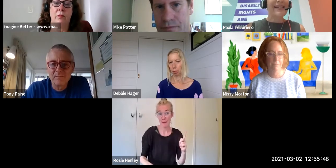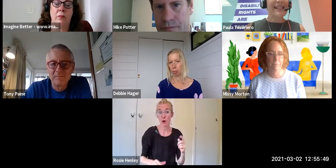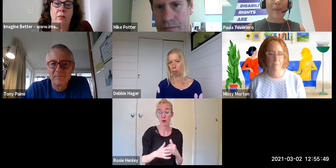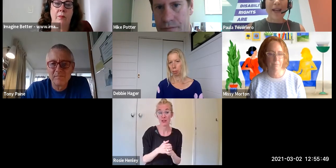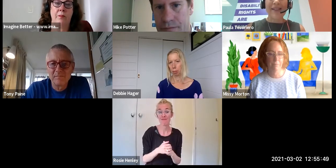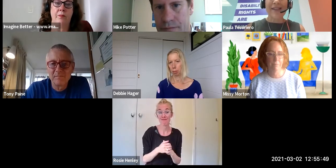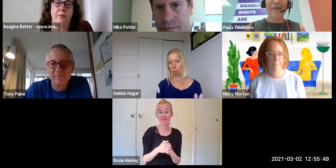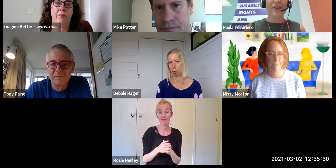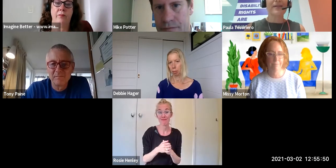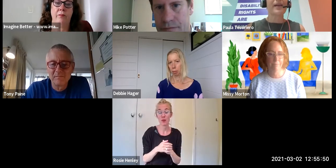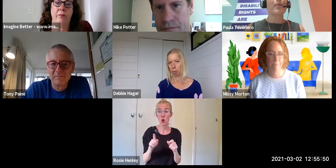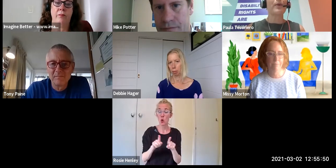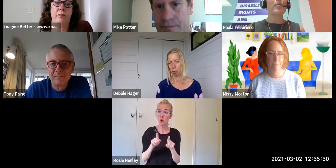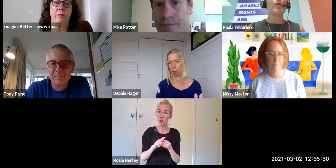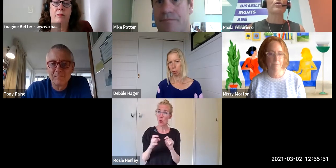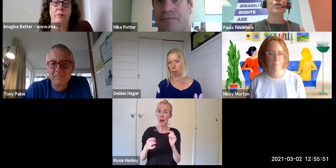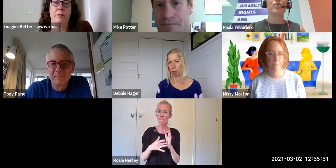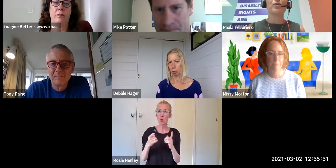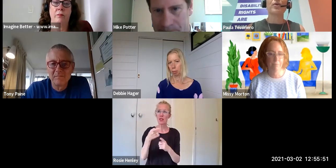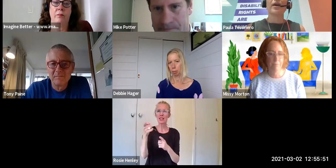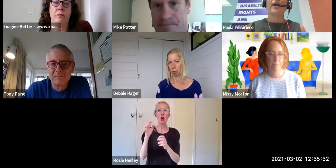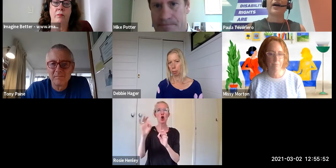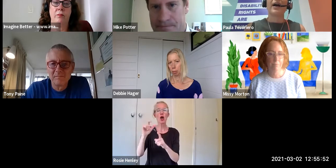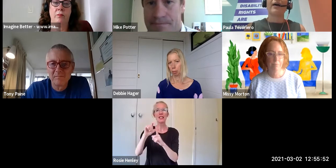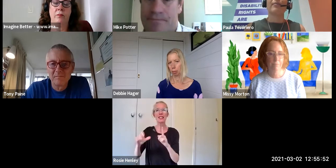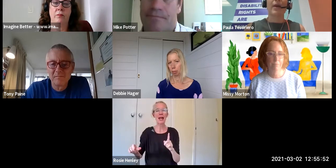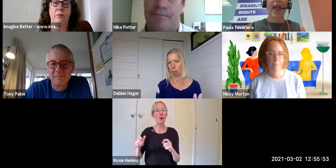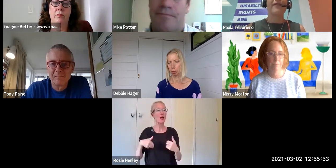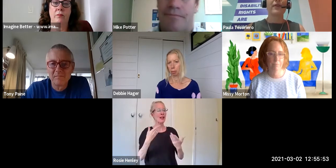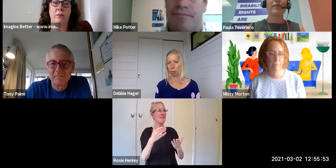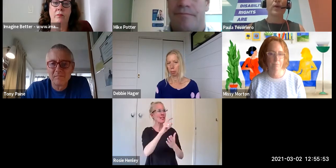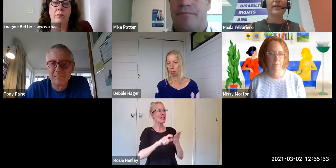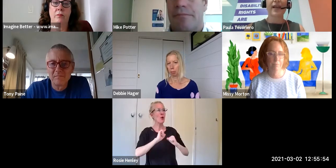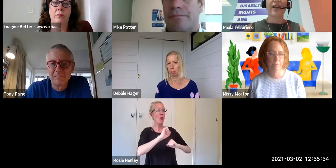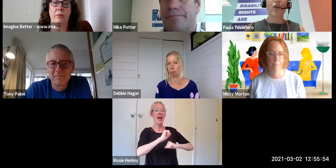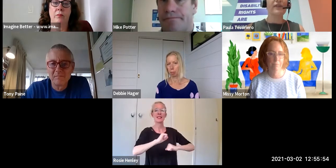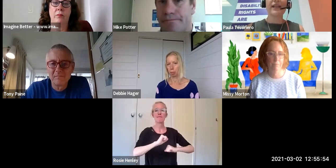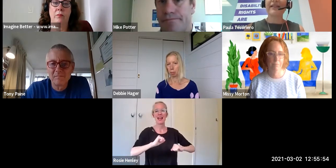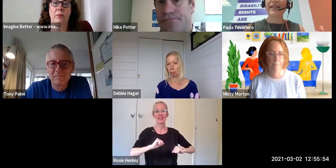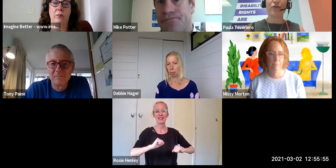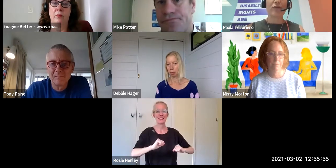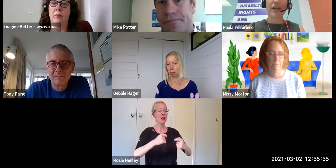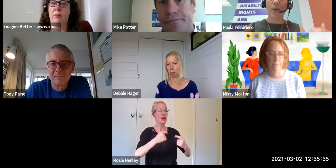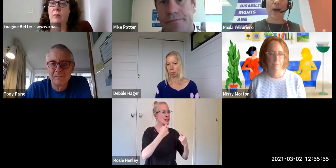Creating space for disabled people to have their voice and I've seen that done really